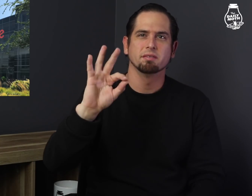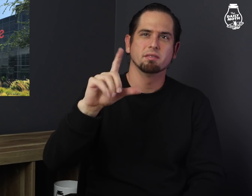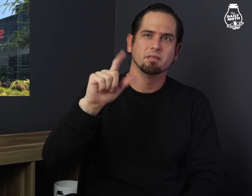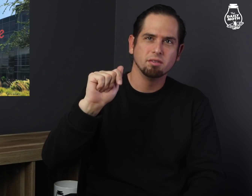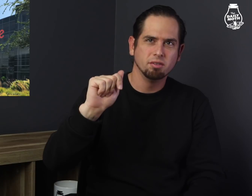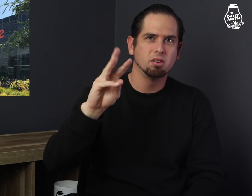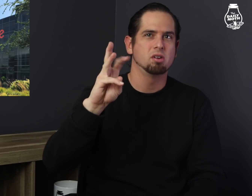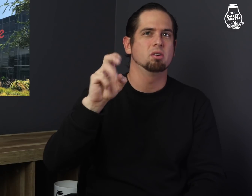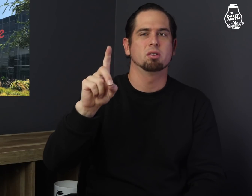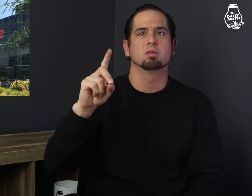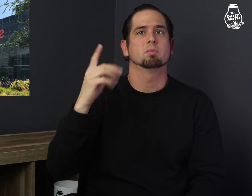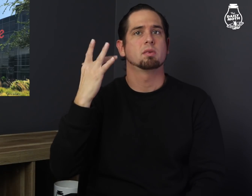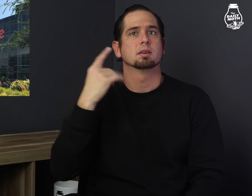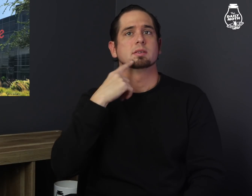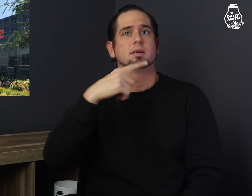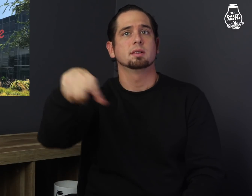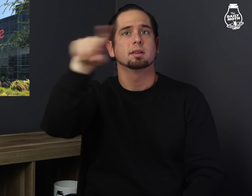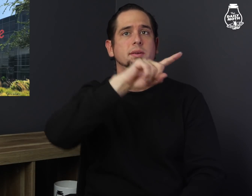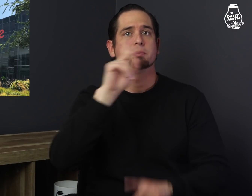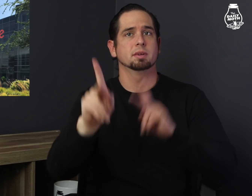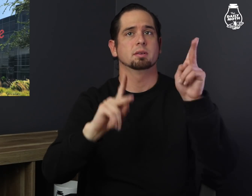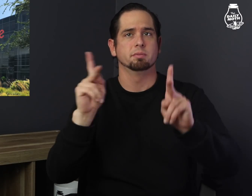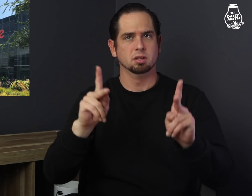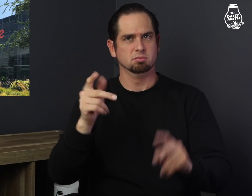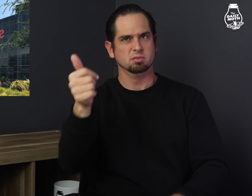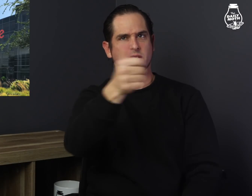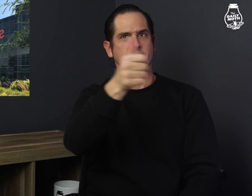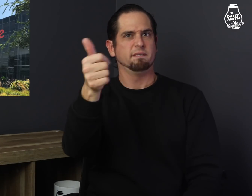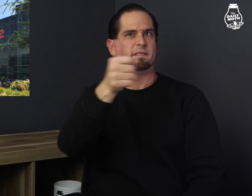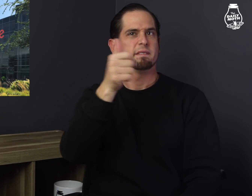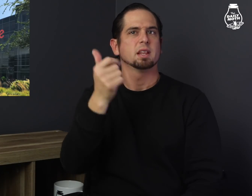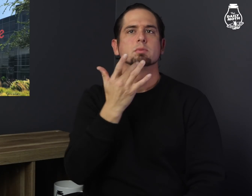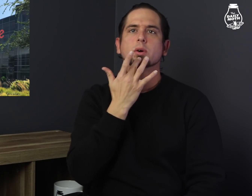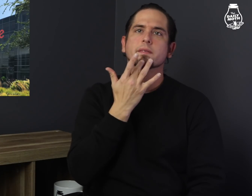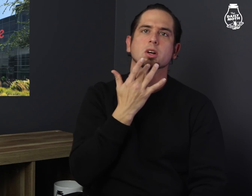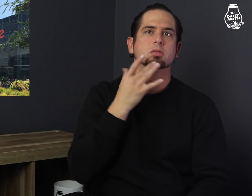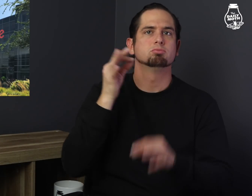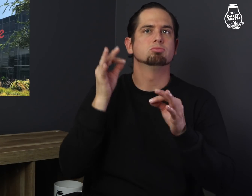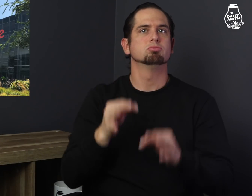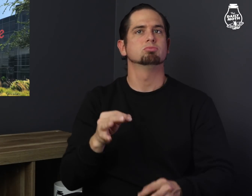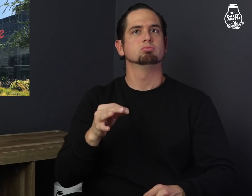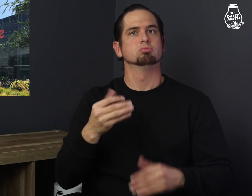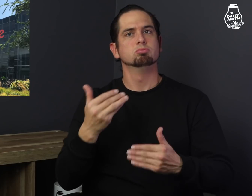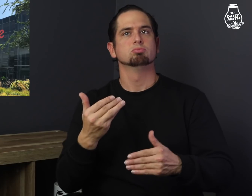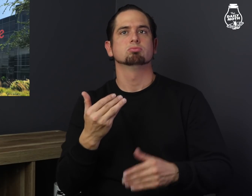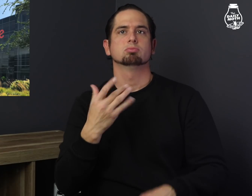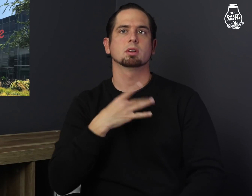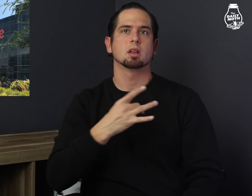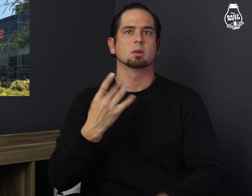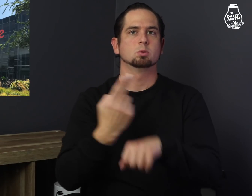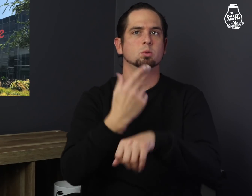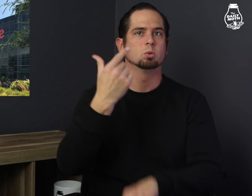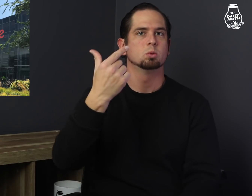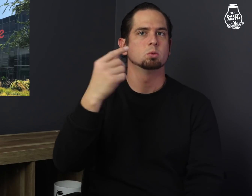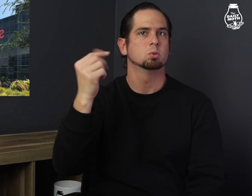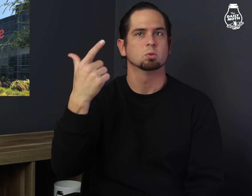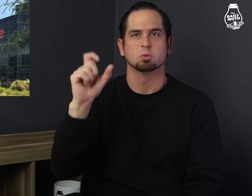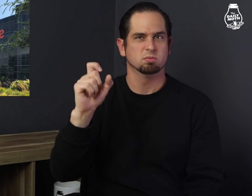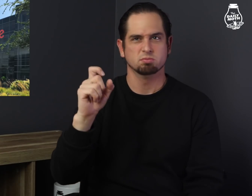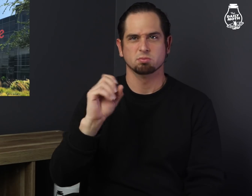flawed because people use Google because they choose to,